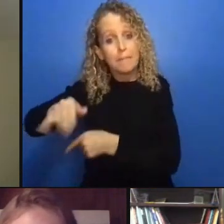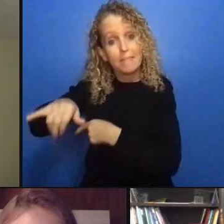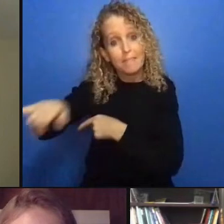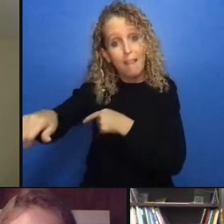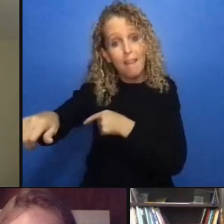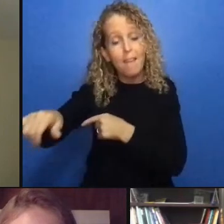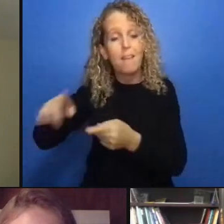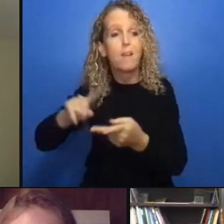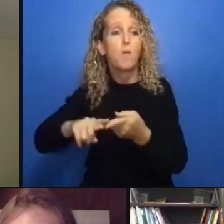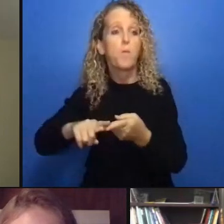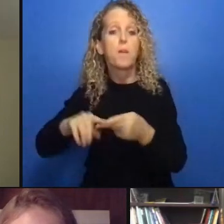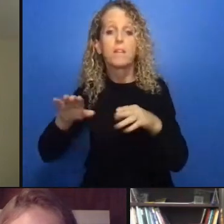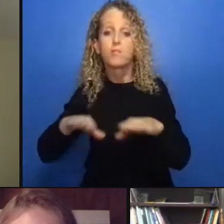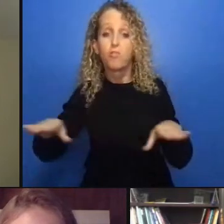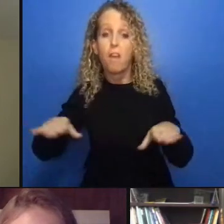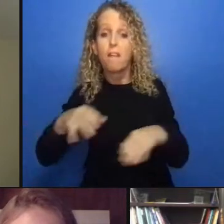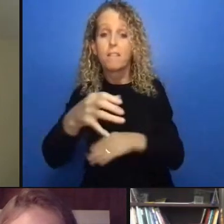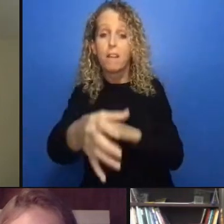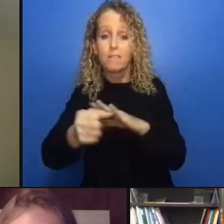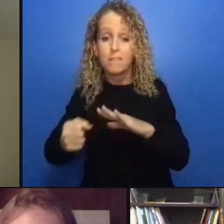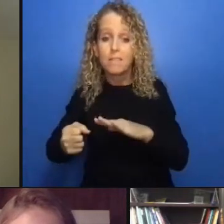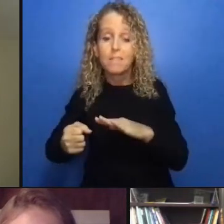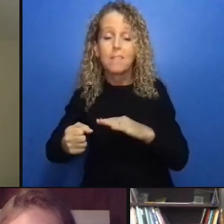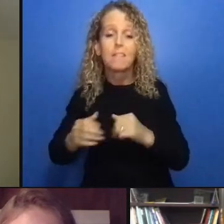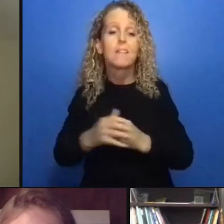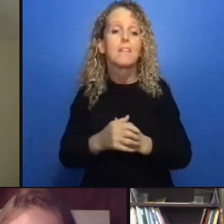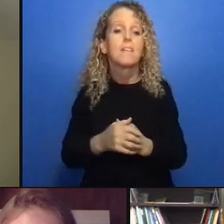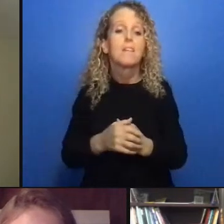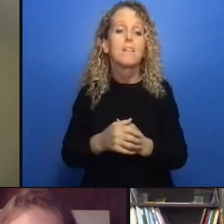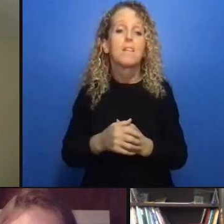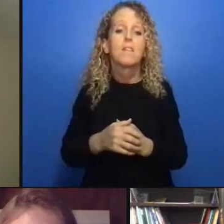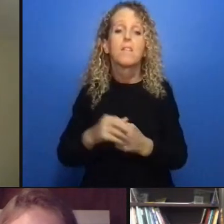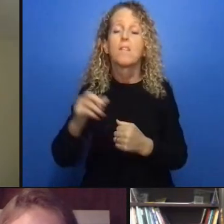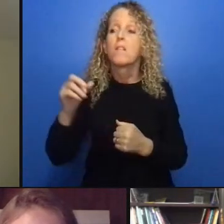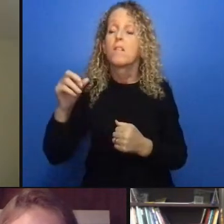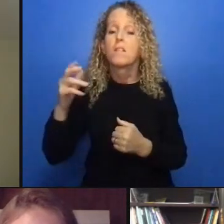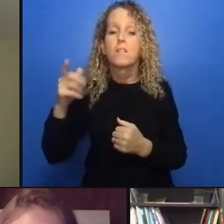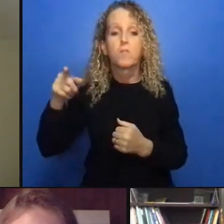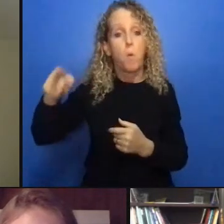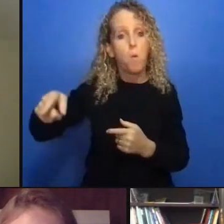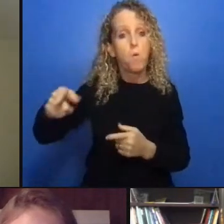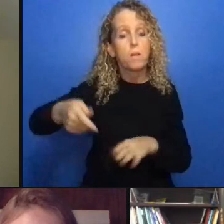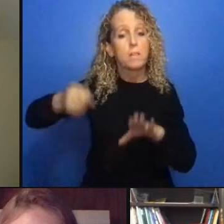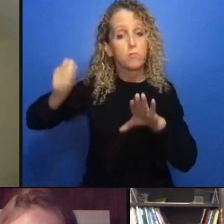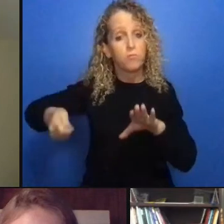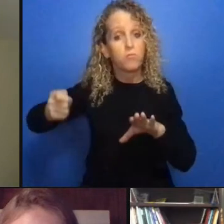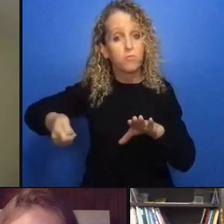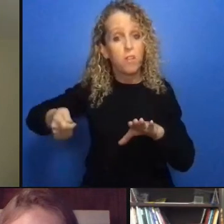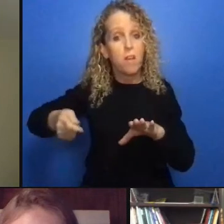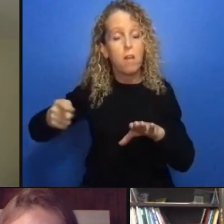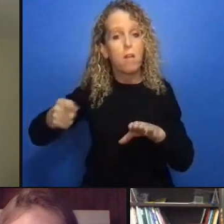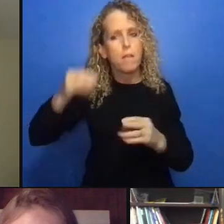we were focused on community and peer supports for people in mental health crisis that's one form of